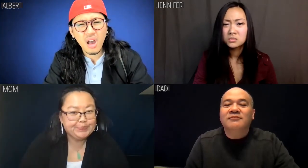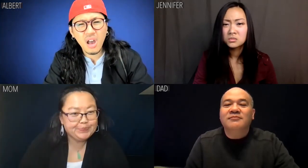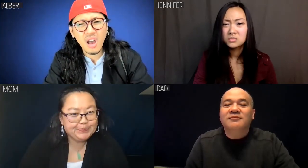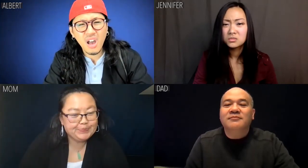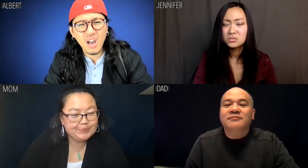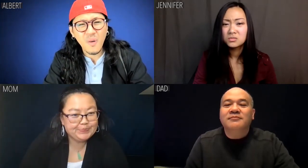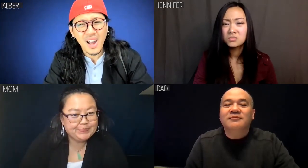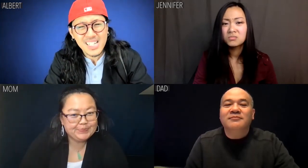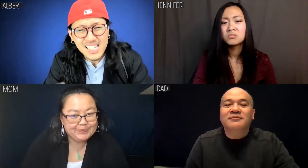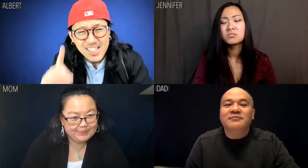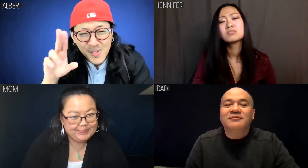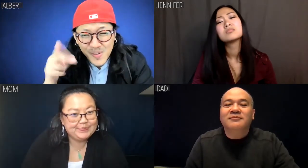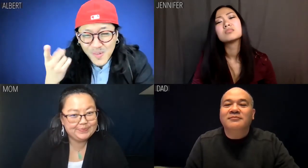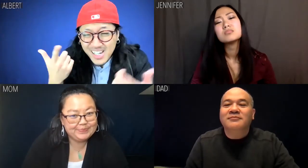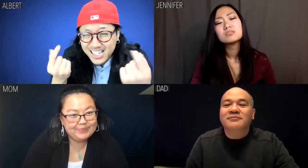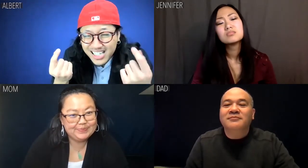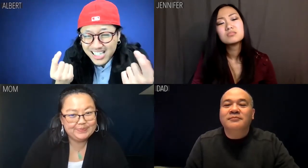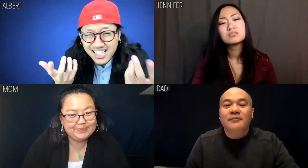Albert: Dude, what?